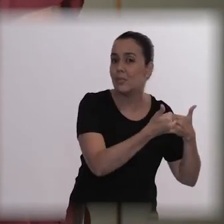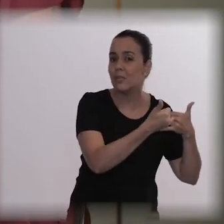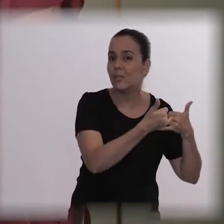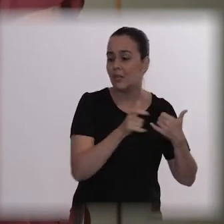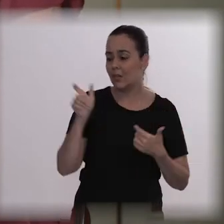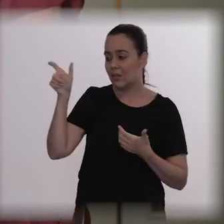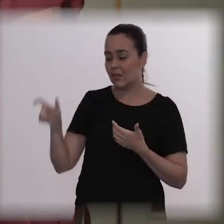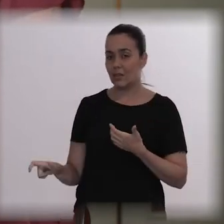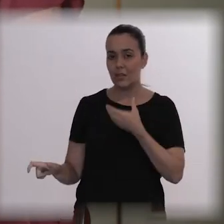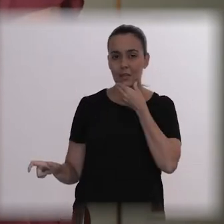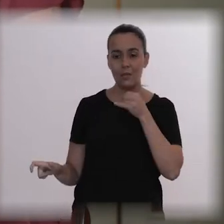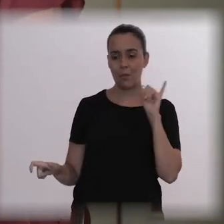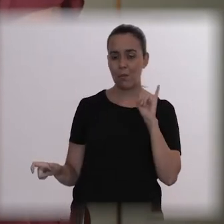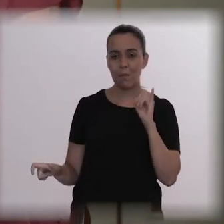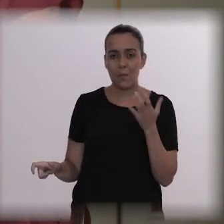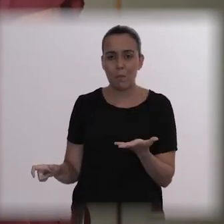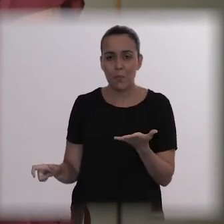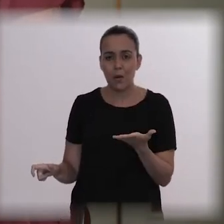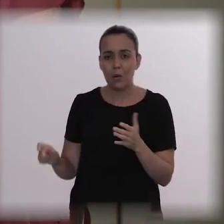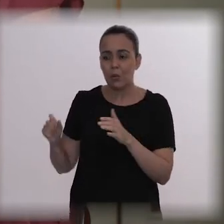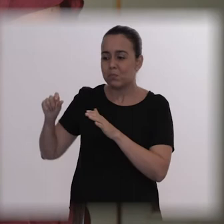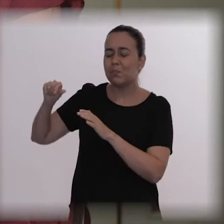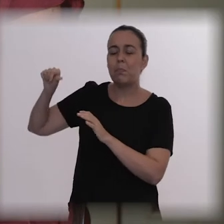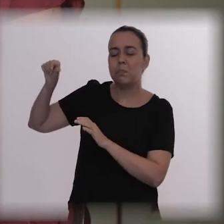I don’t think much about this